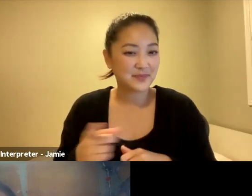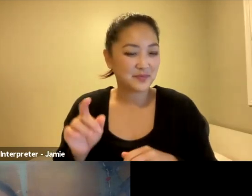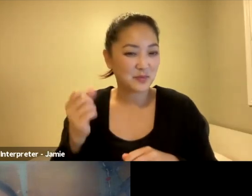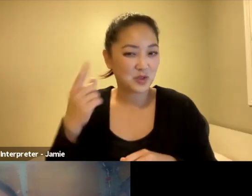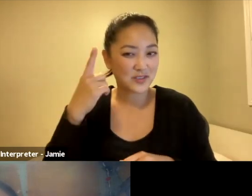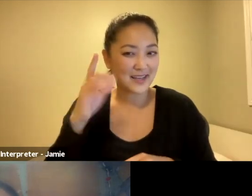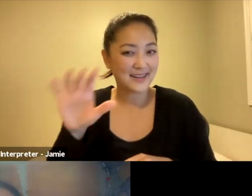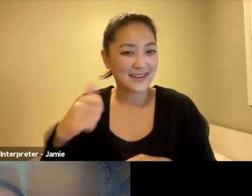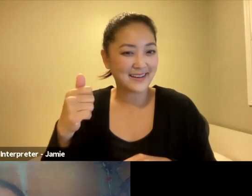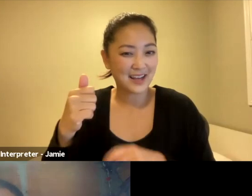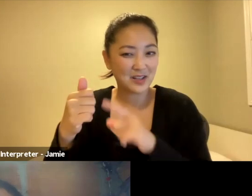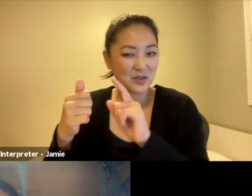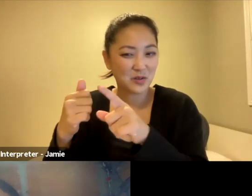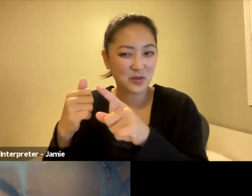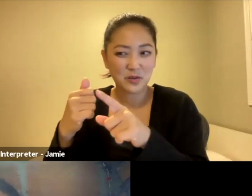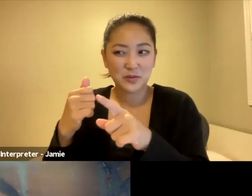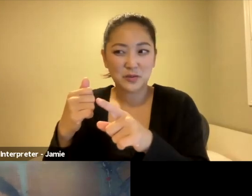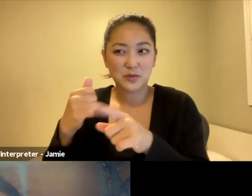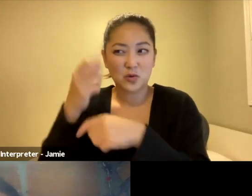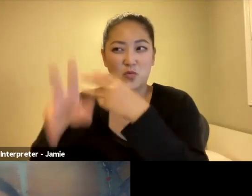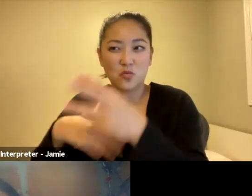that, and this story is difficult to get close to it,